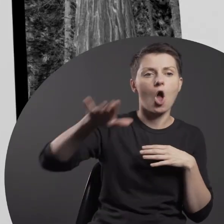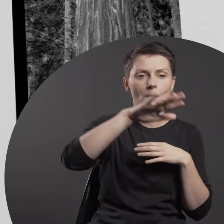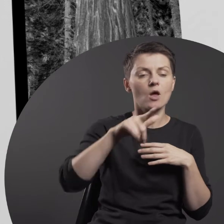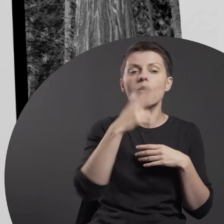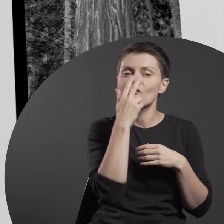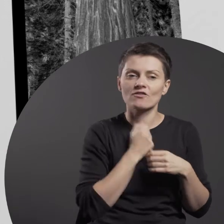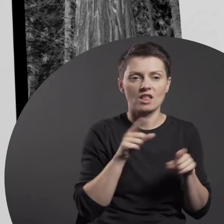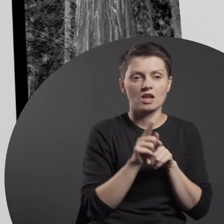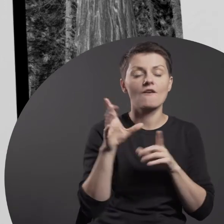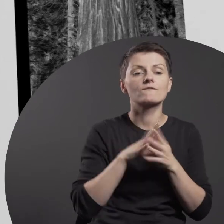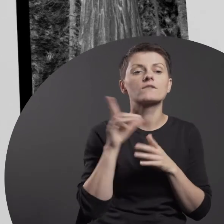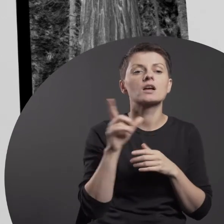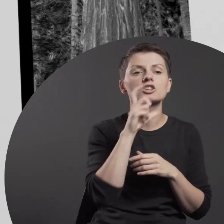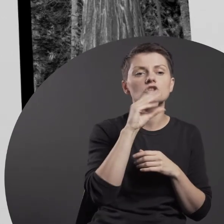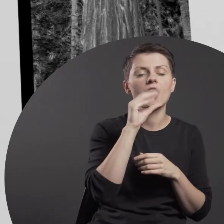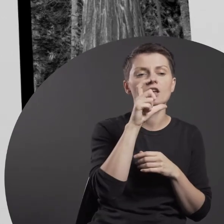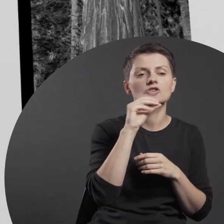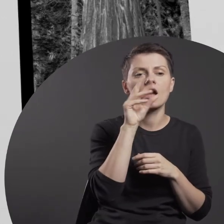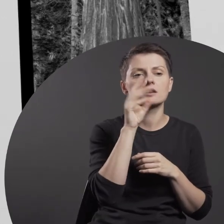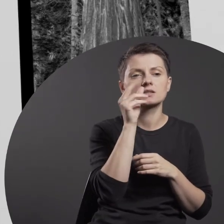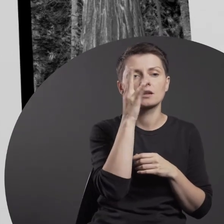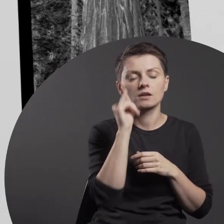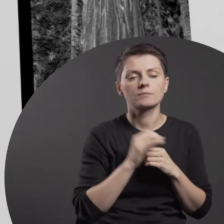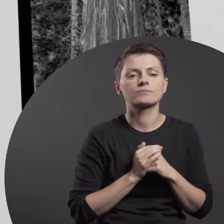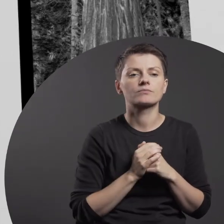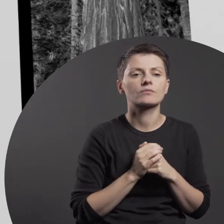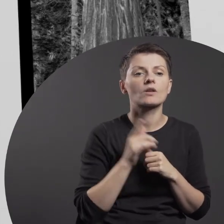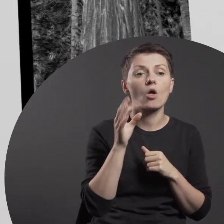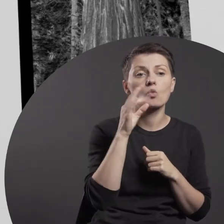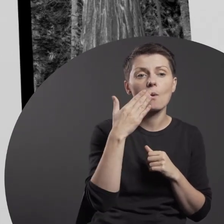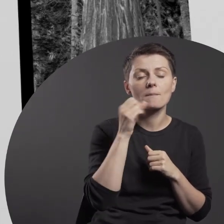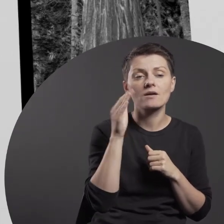Ciecierski is an artist who since the beginning of his career